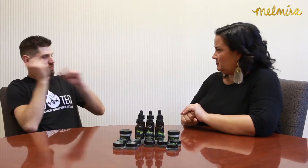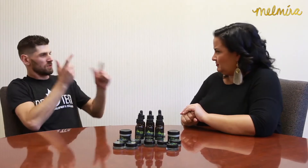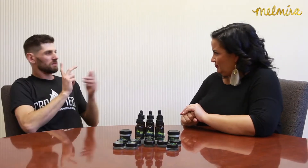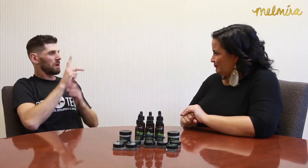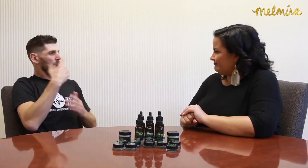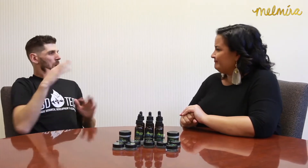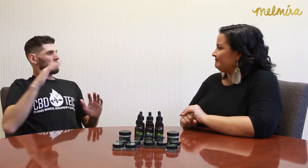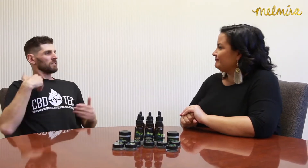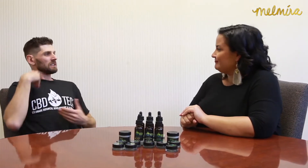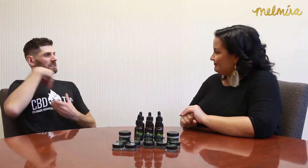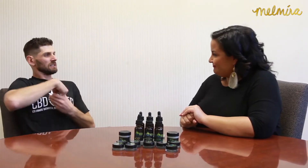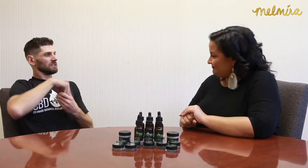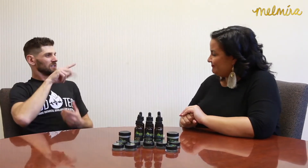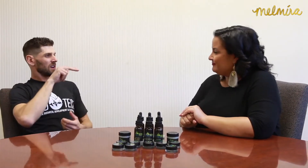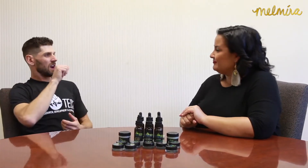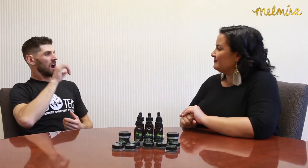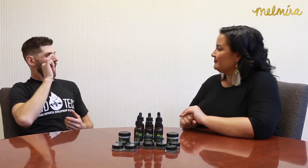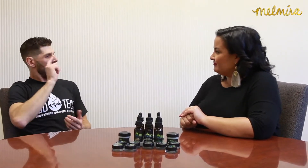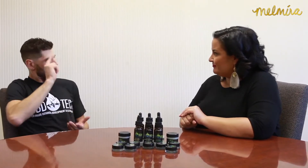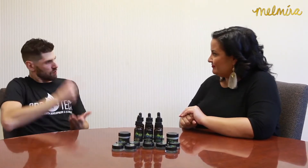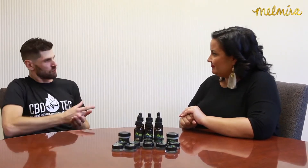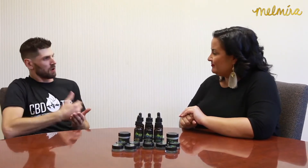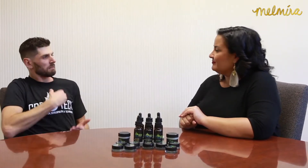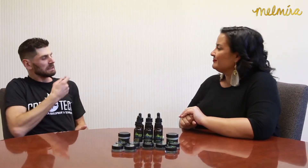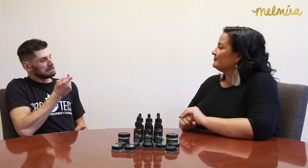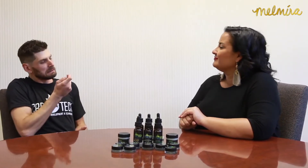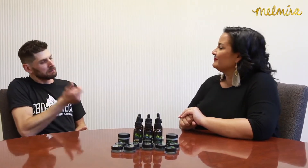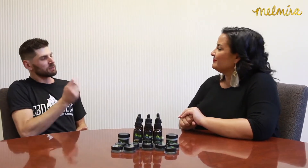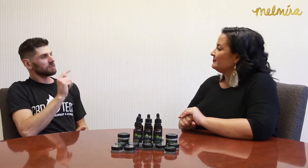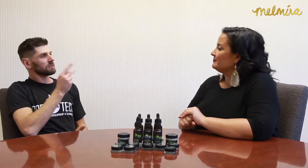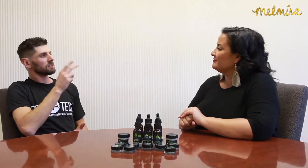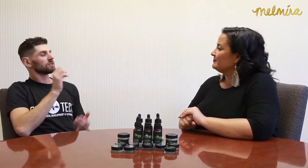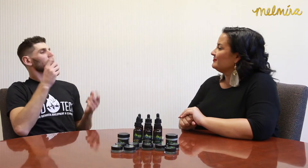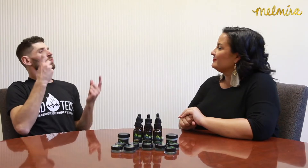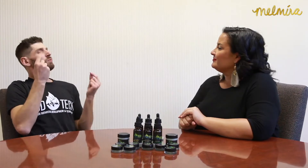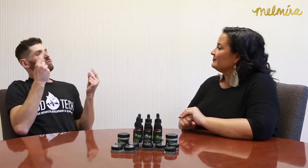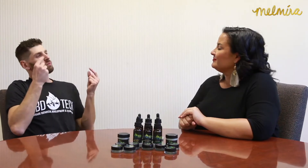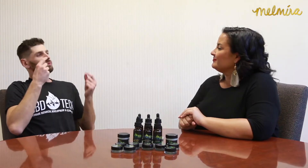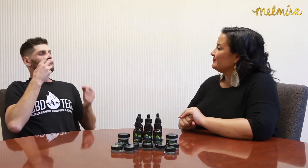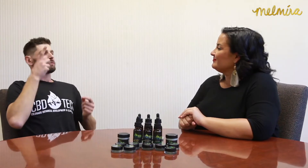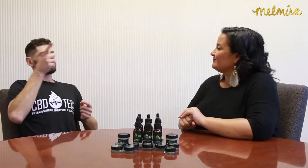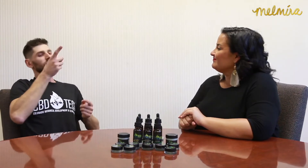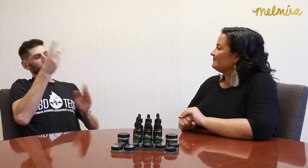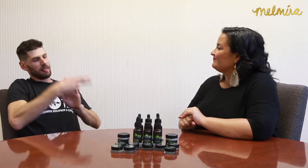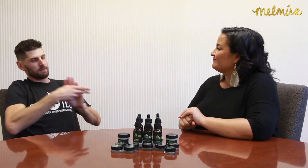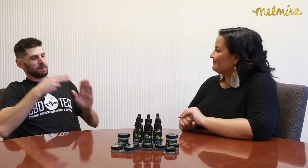Really, all plants already have DNA inside them that guarantee a little bit of THC.